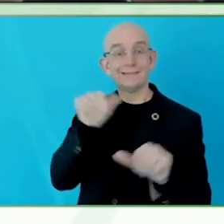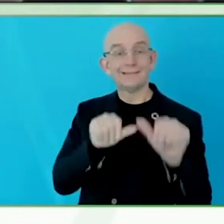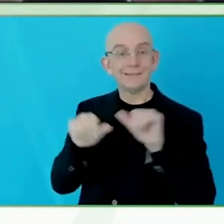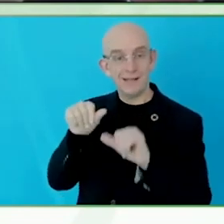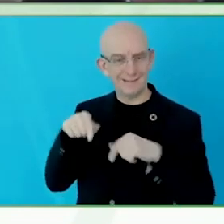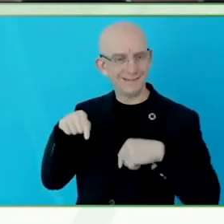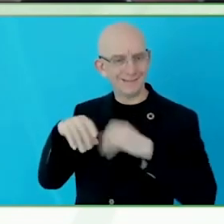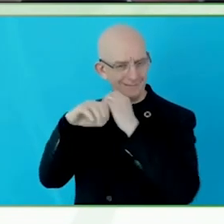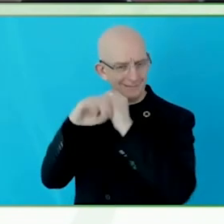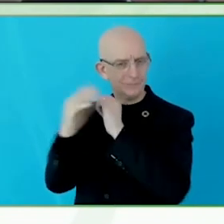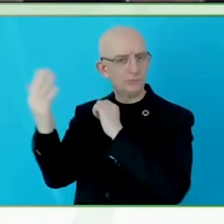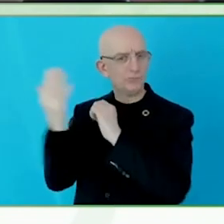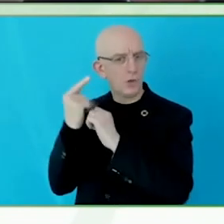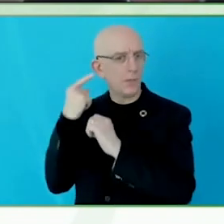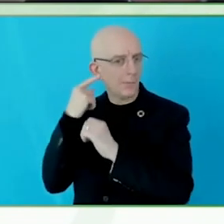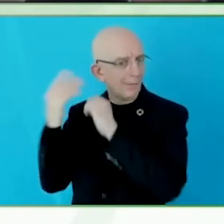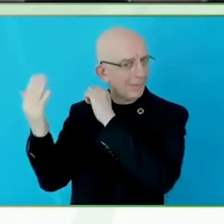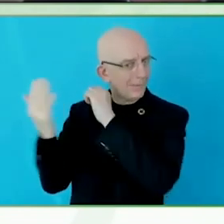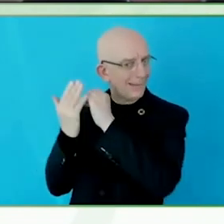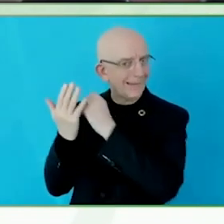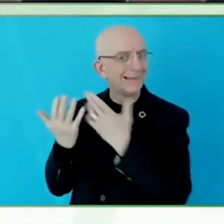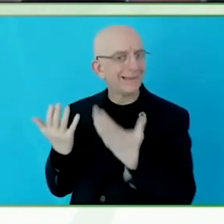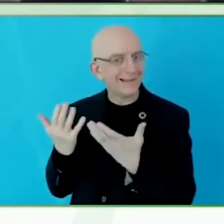methodologies created to fit only one way of performance.